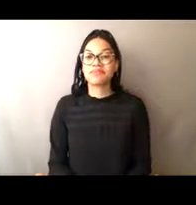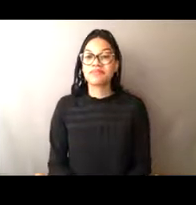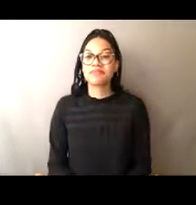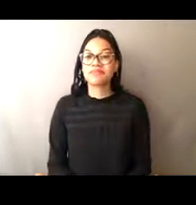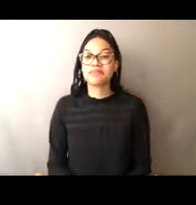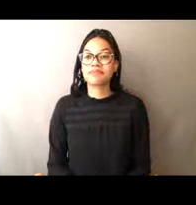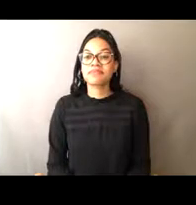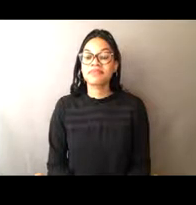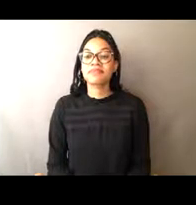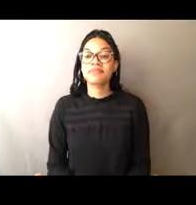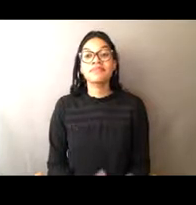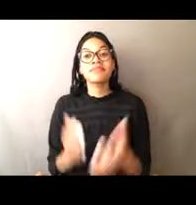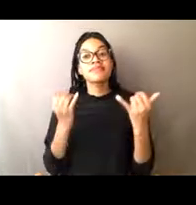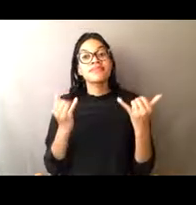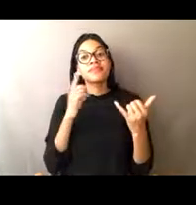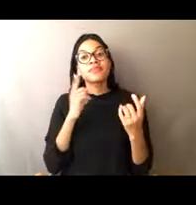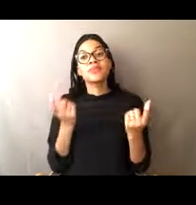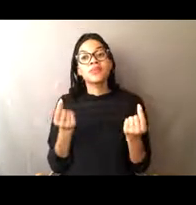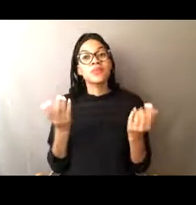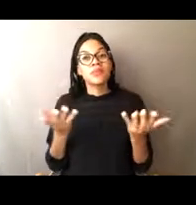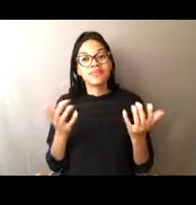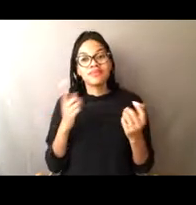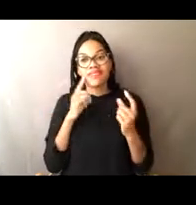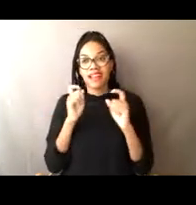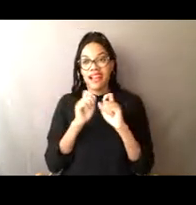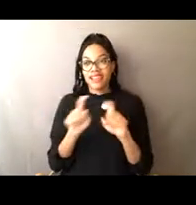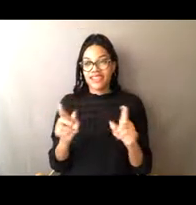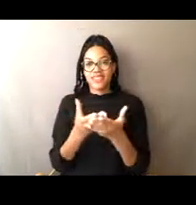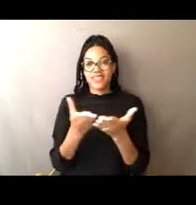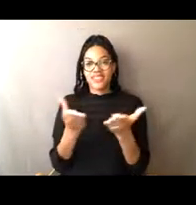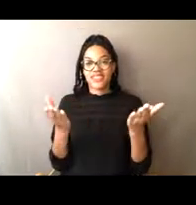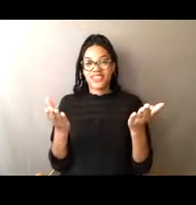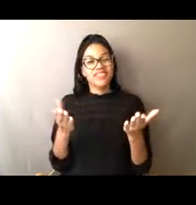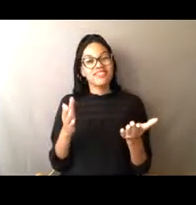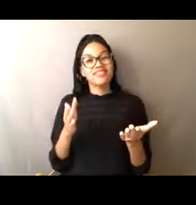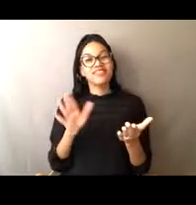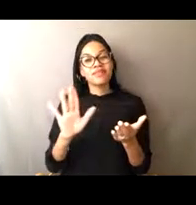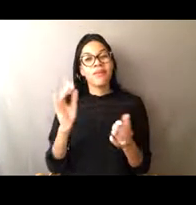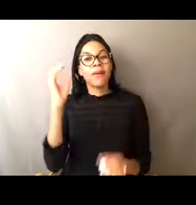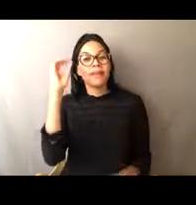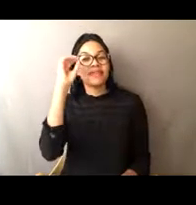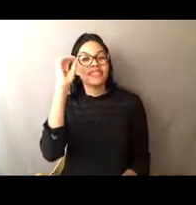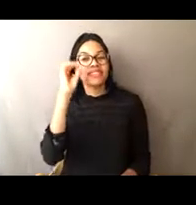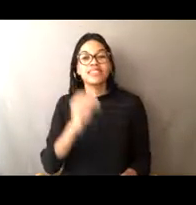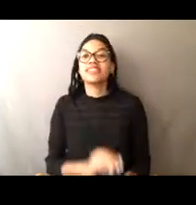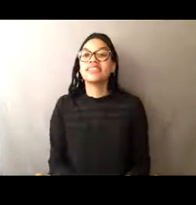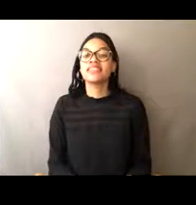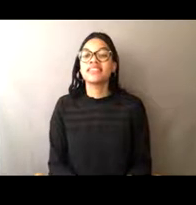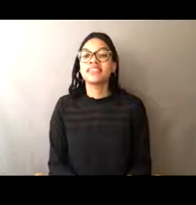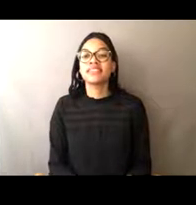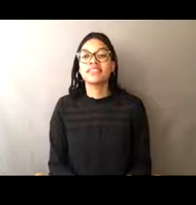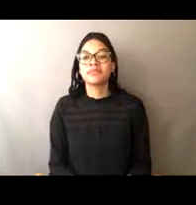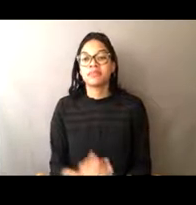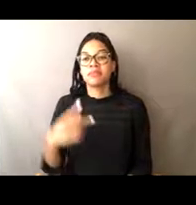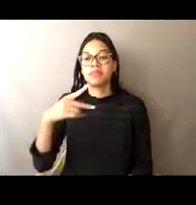So we're going to start off by asking you guys for some input and we're going to do a poll and ask you guys some questions.